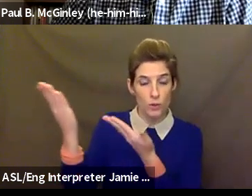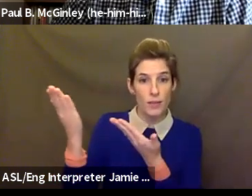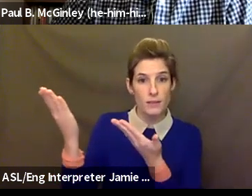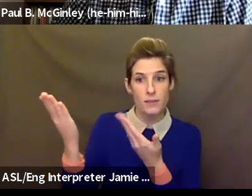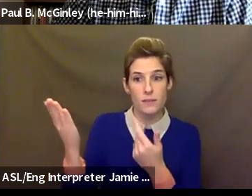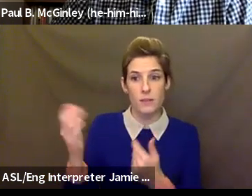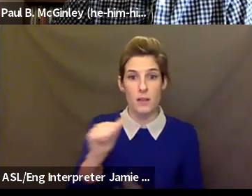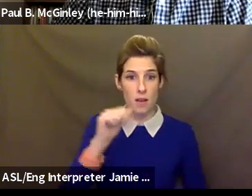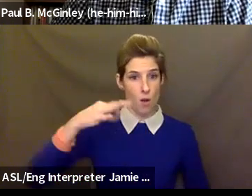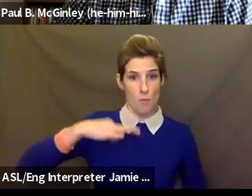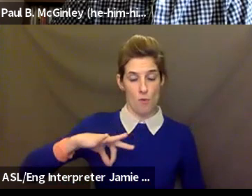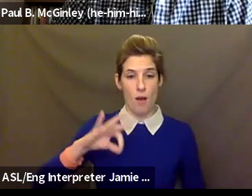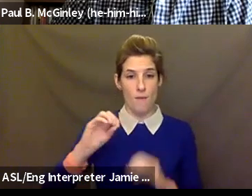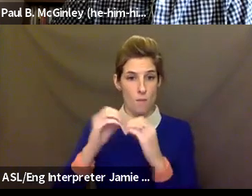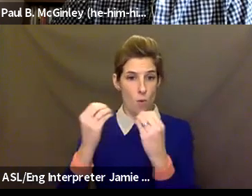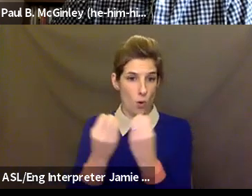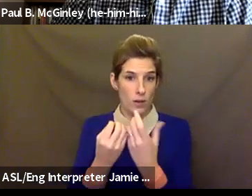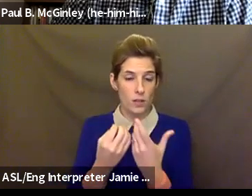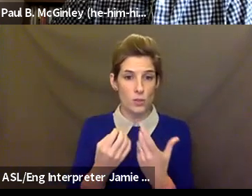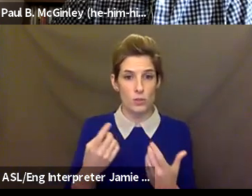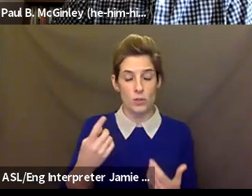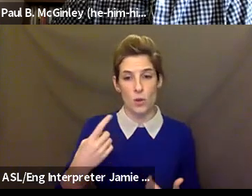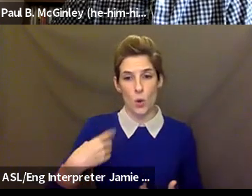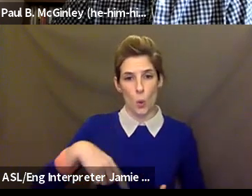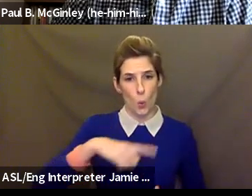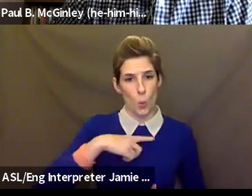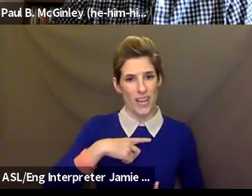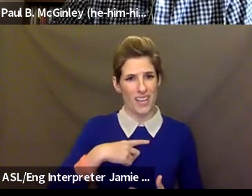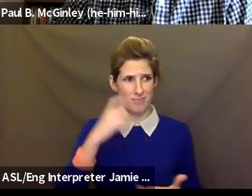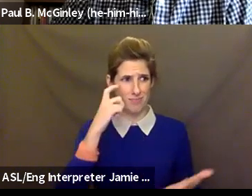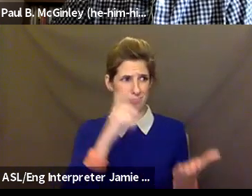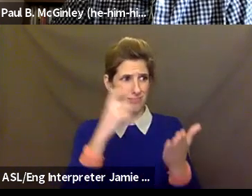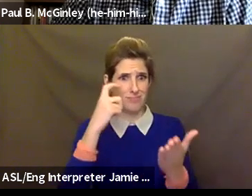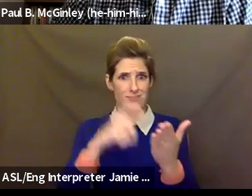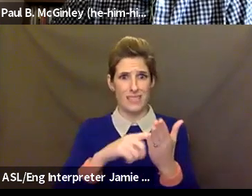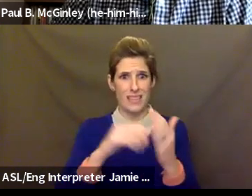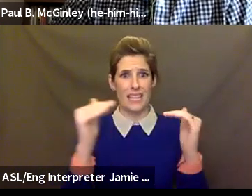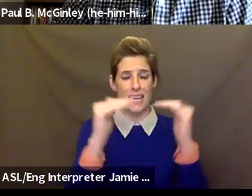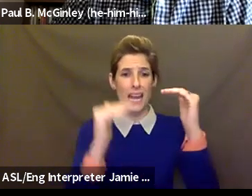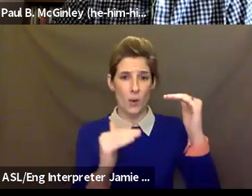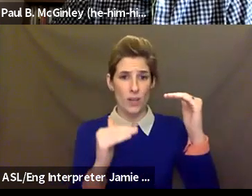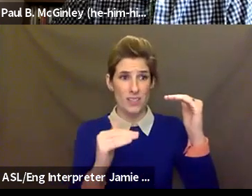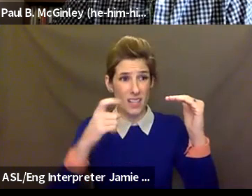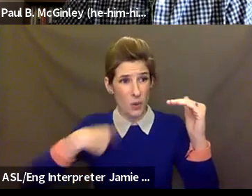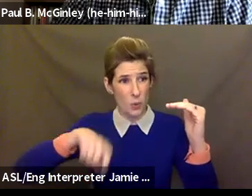organizations, then we were more vocal about the inequities that we're seeing in society, naming them and trying to coalesc